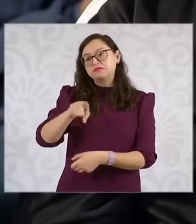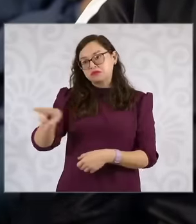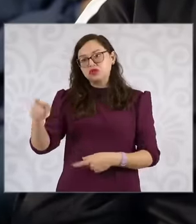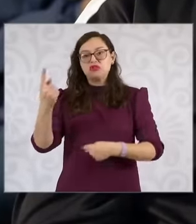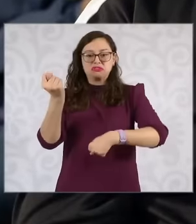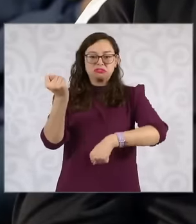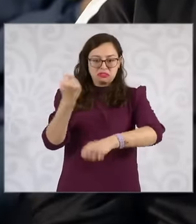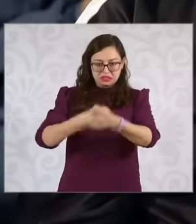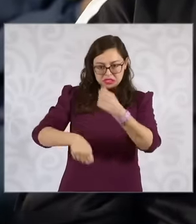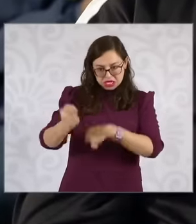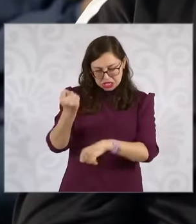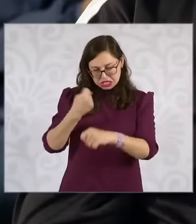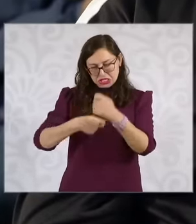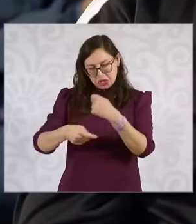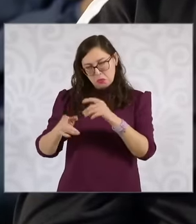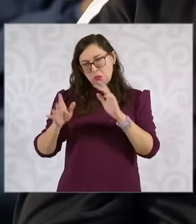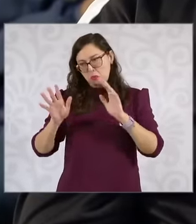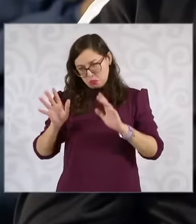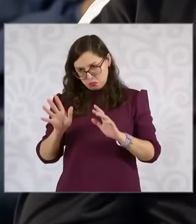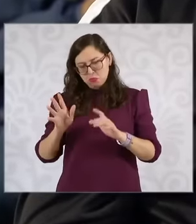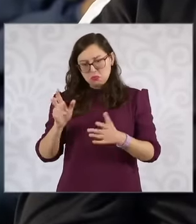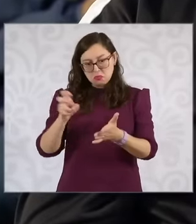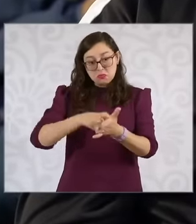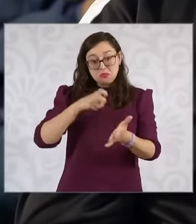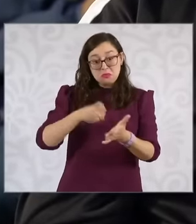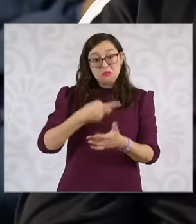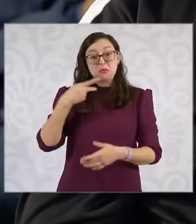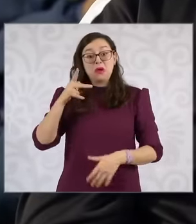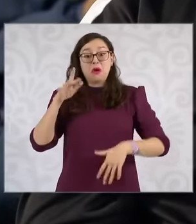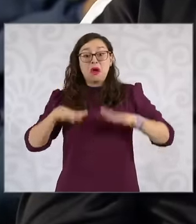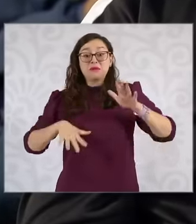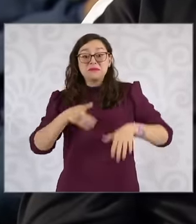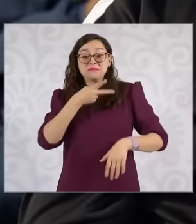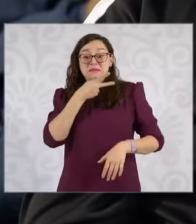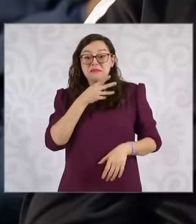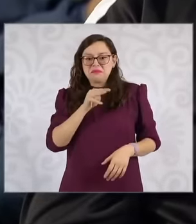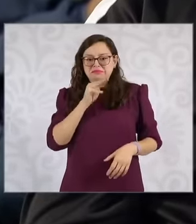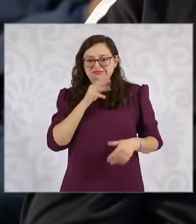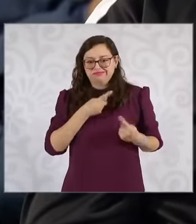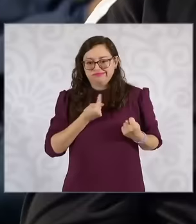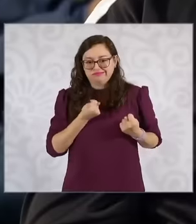that contains these critical ingredients that the experts call girls, boys,